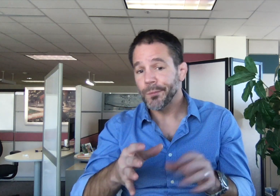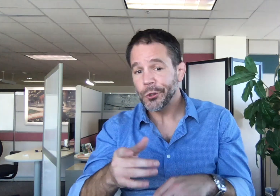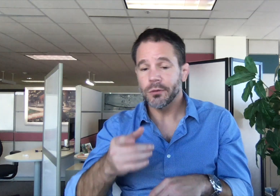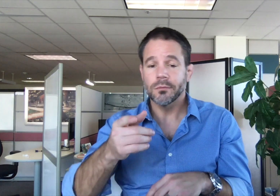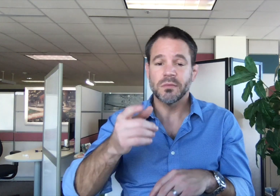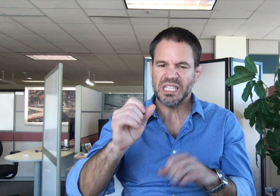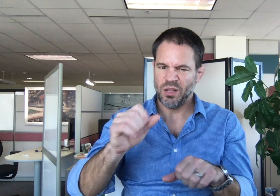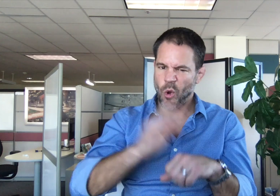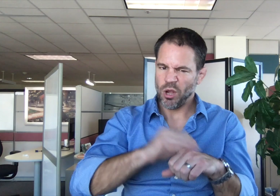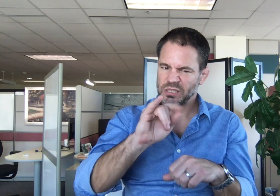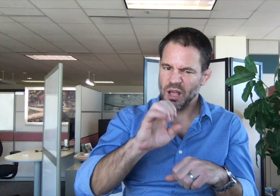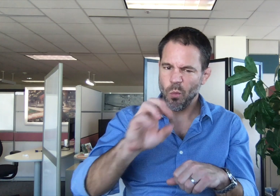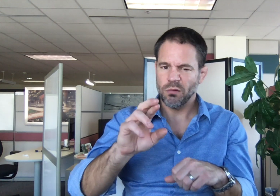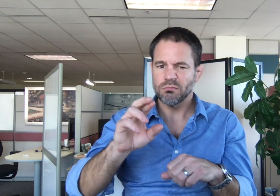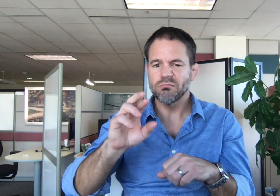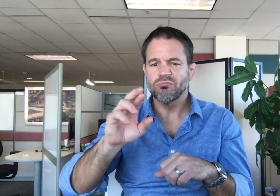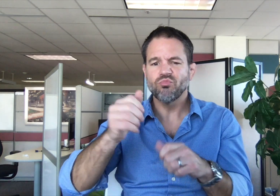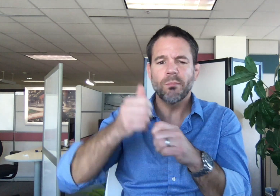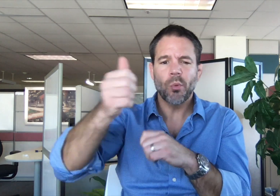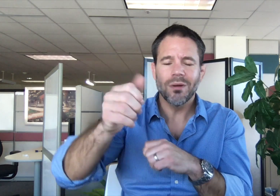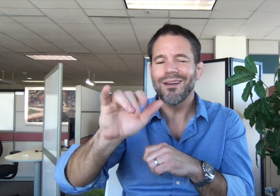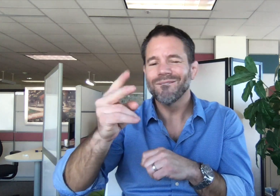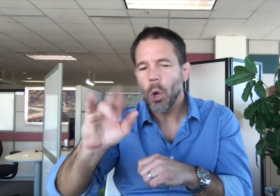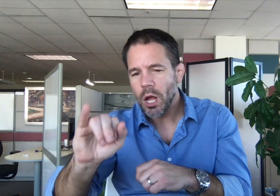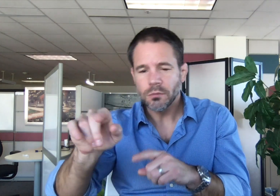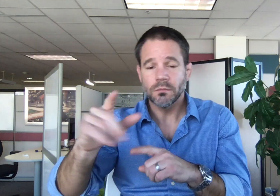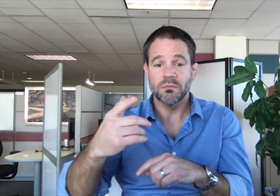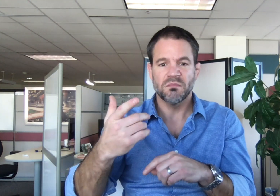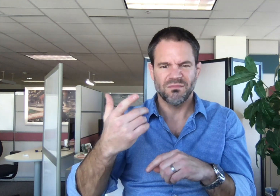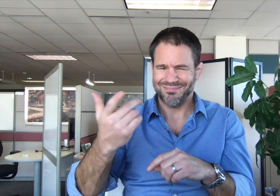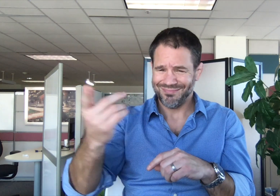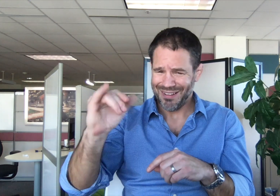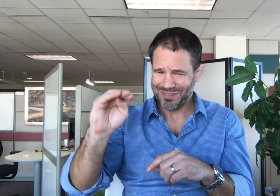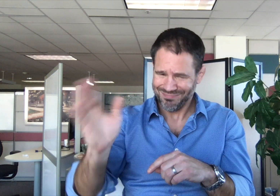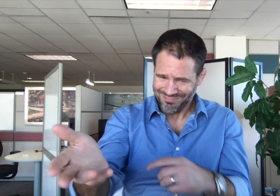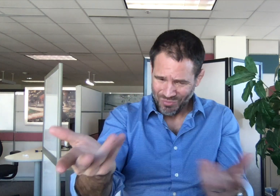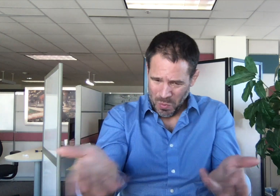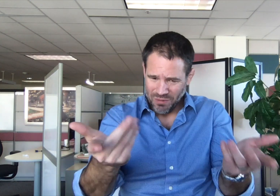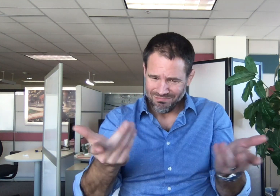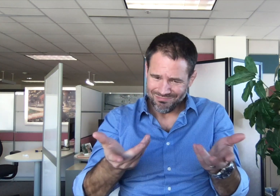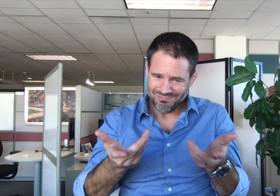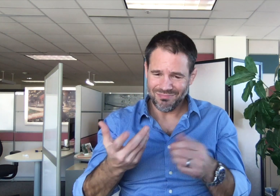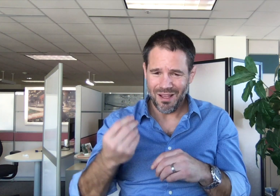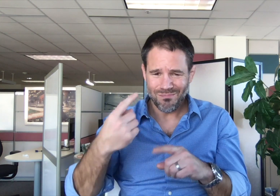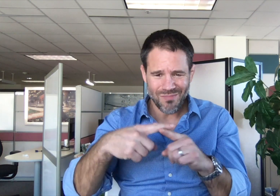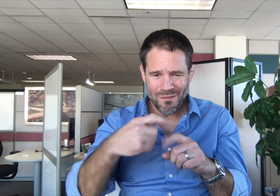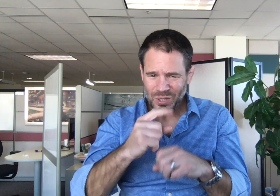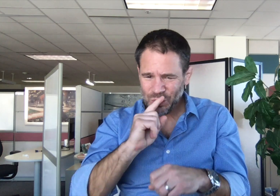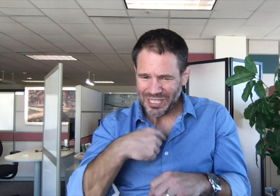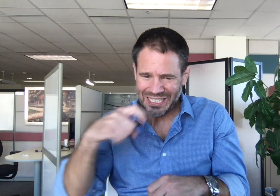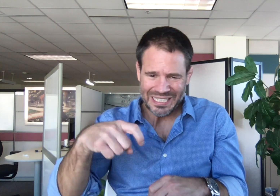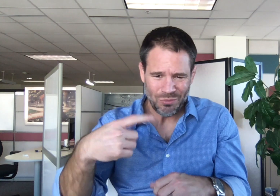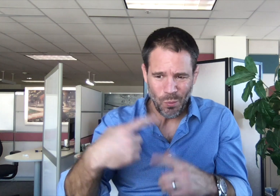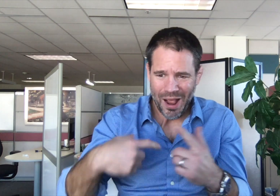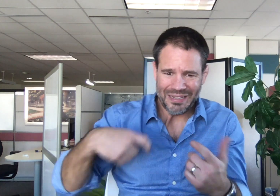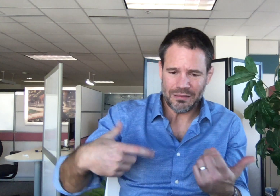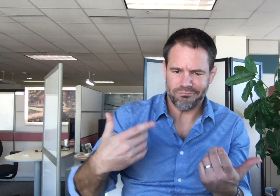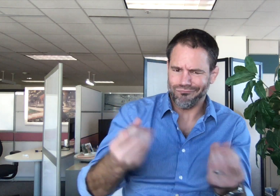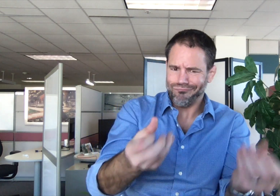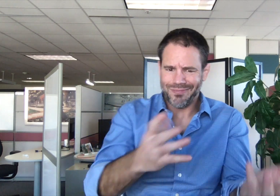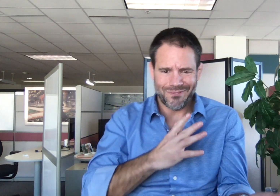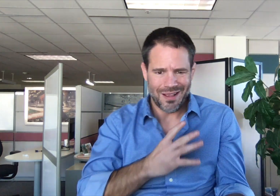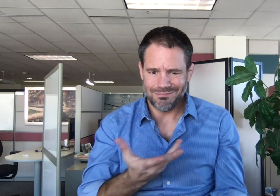The availability of resources such as on-site and remote sign language interpreting services